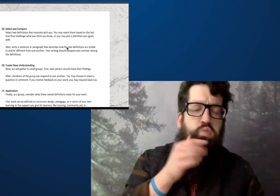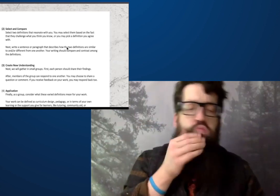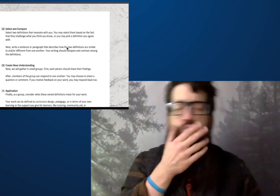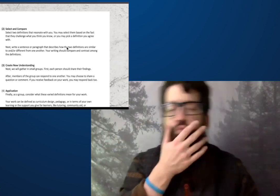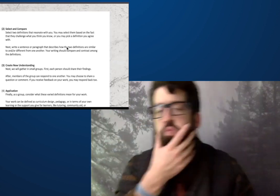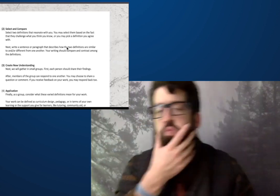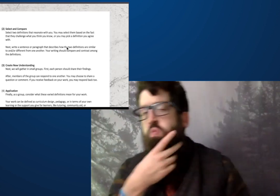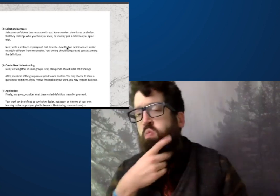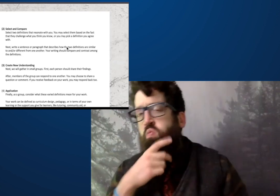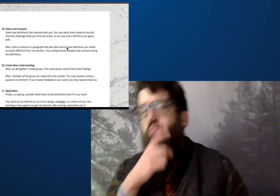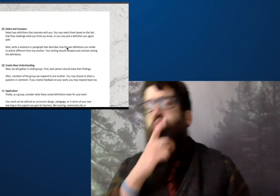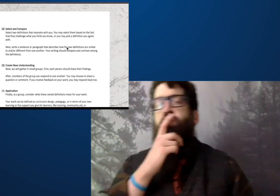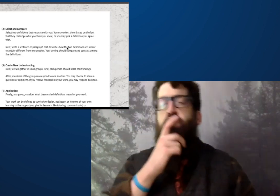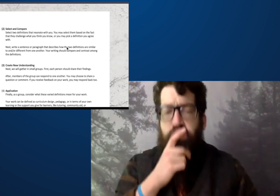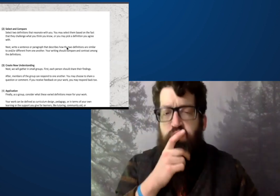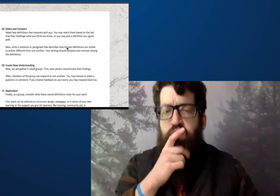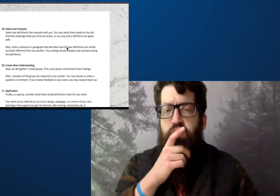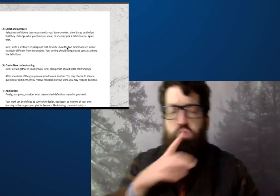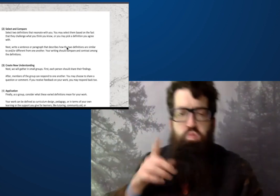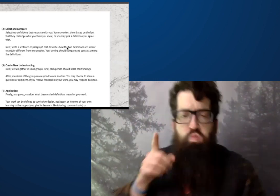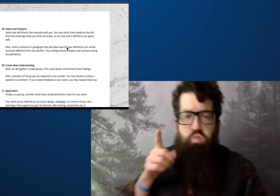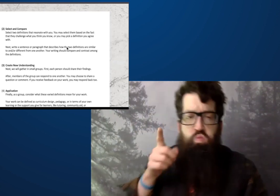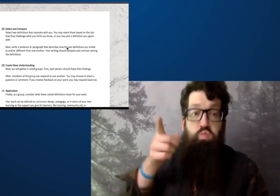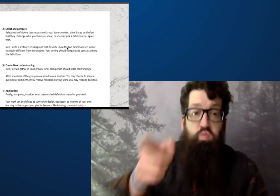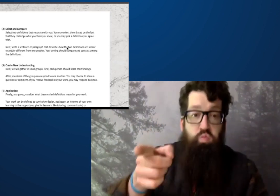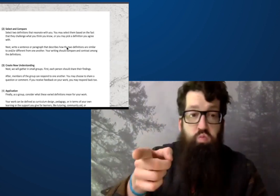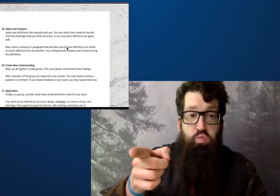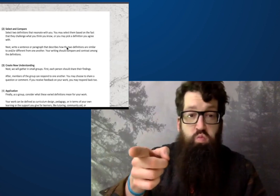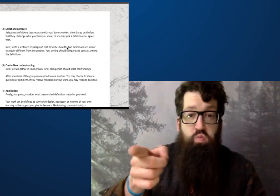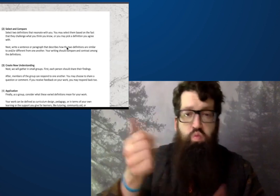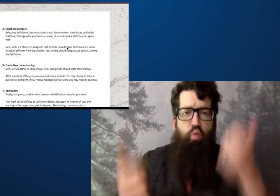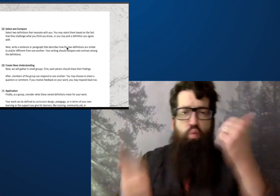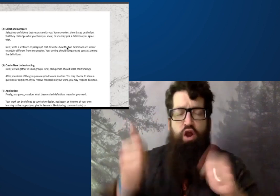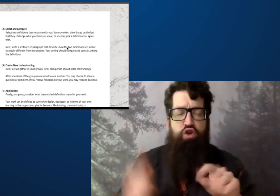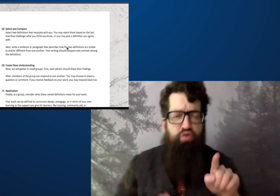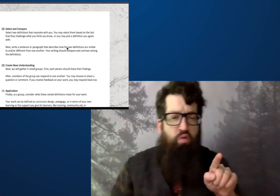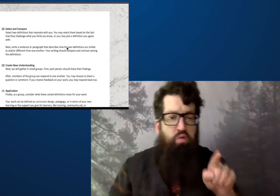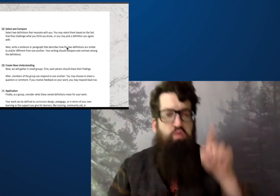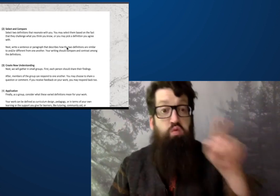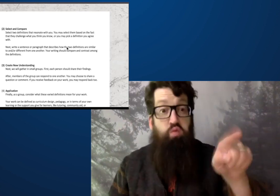what I'd like you to do is see which resonate for you,